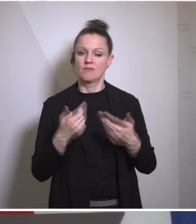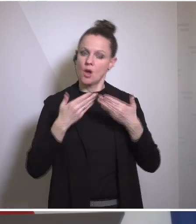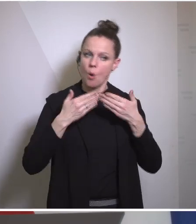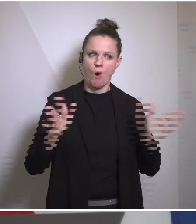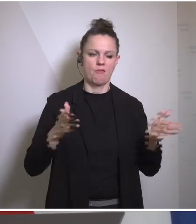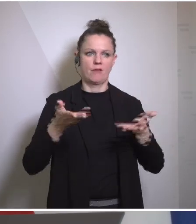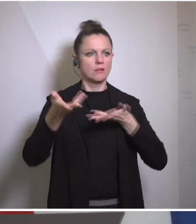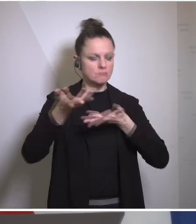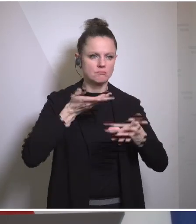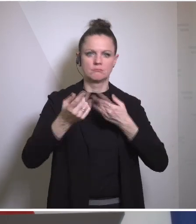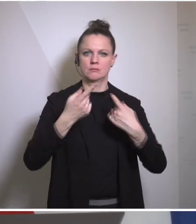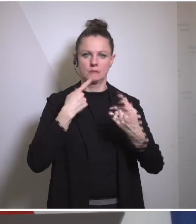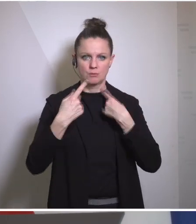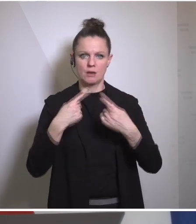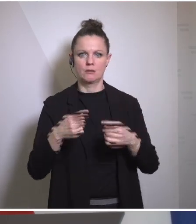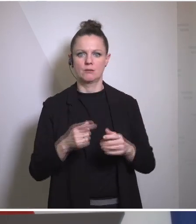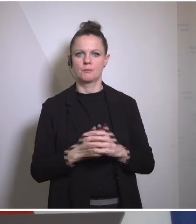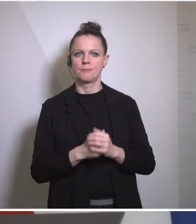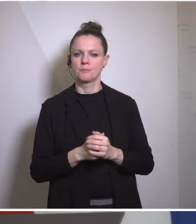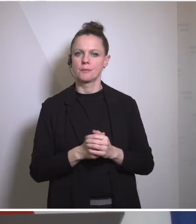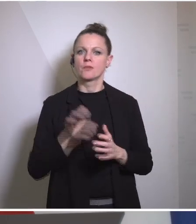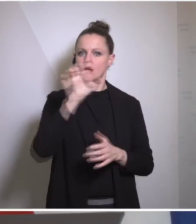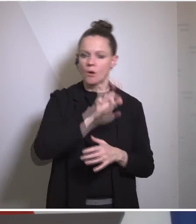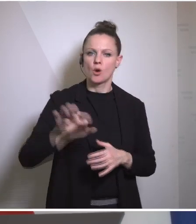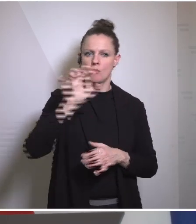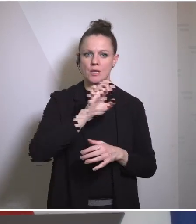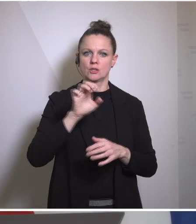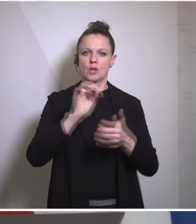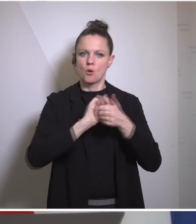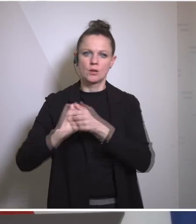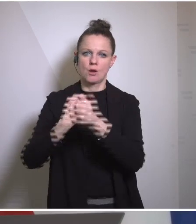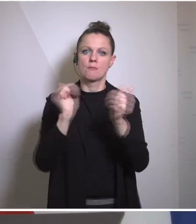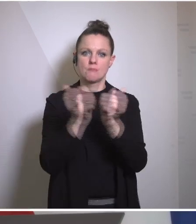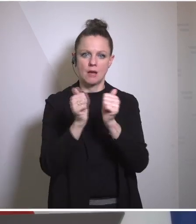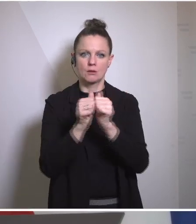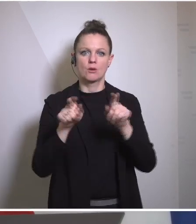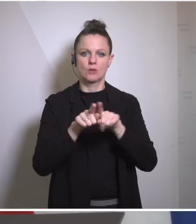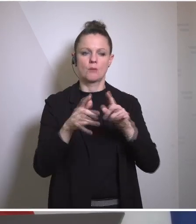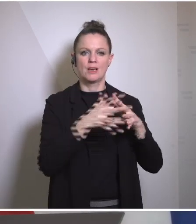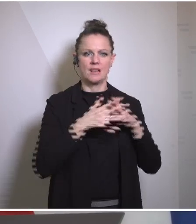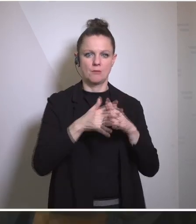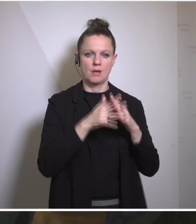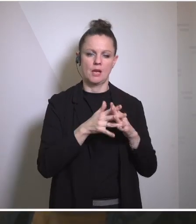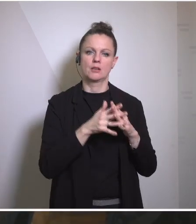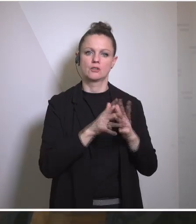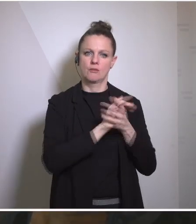issues with our partners within the European Union and also with our American friends. Speaker: Thank you. ORF.